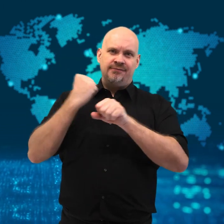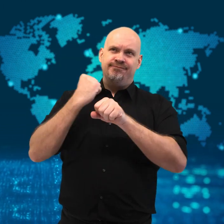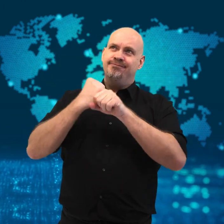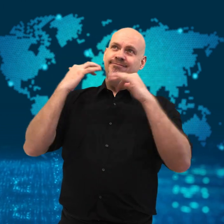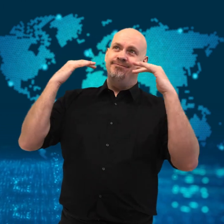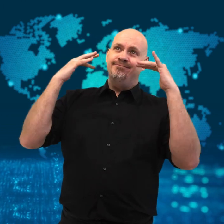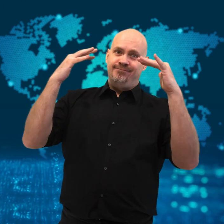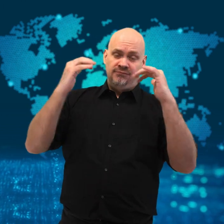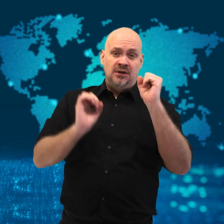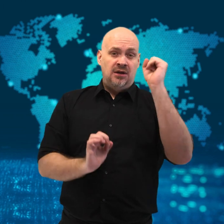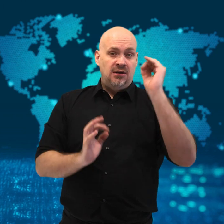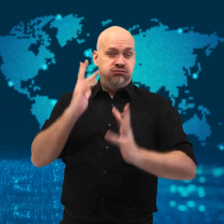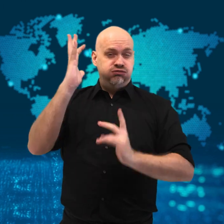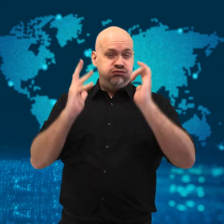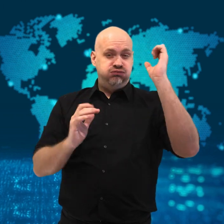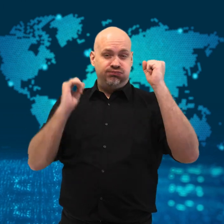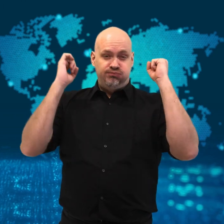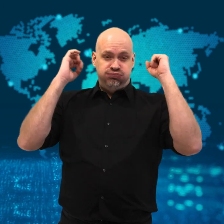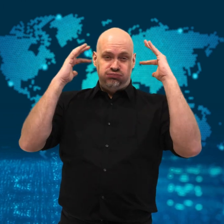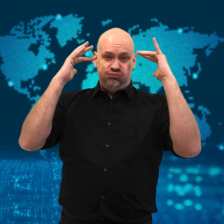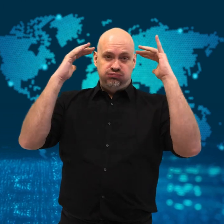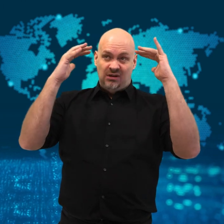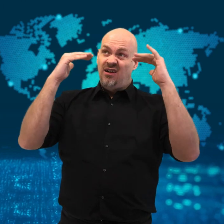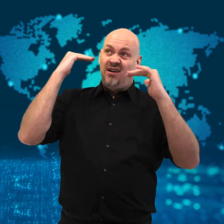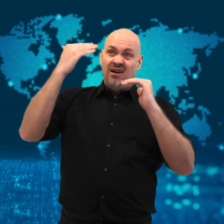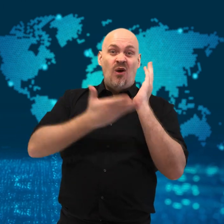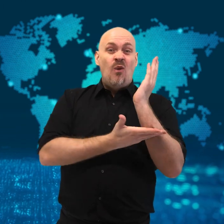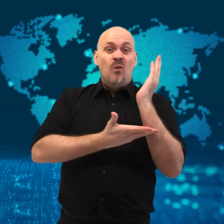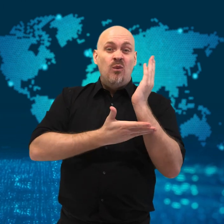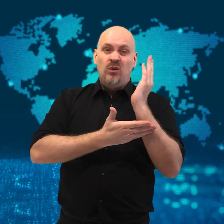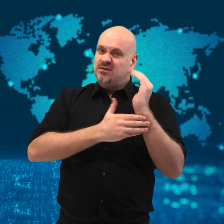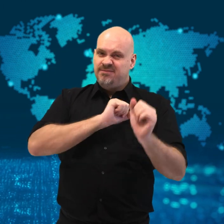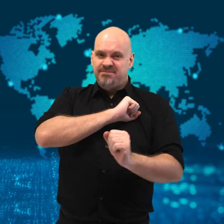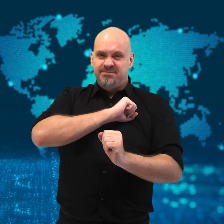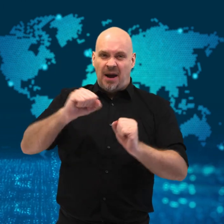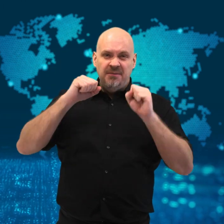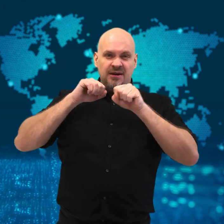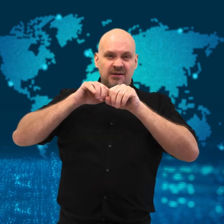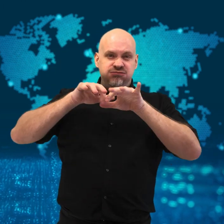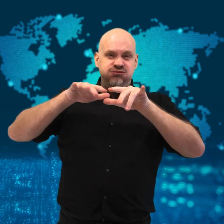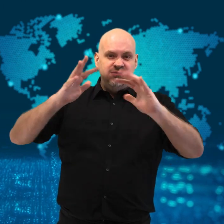the fire spread quickly, and 128 people,